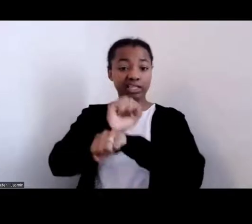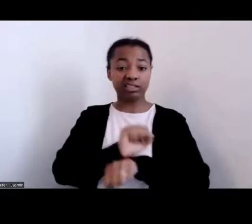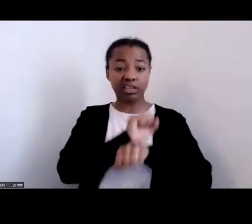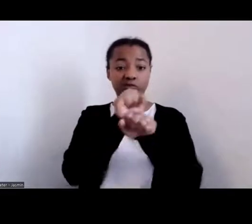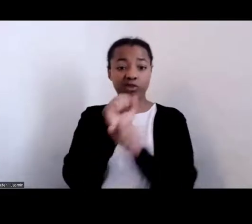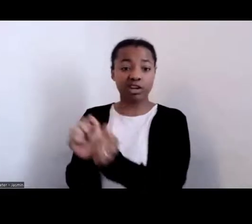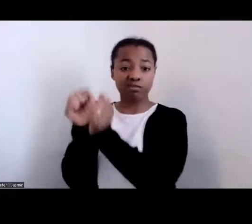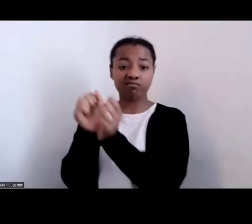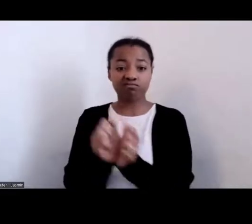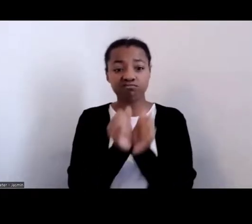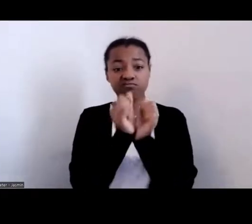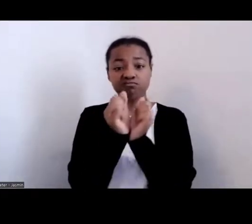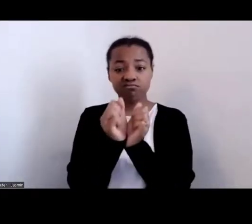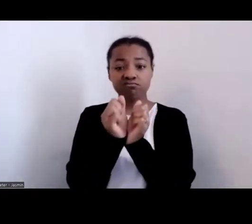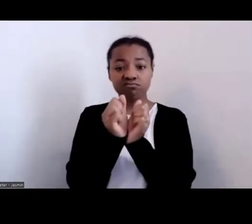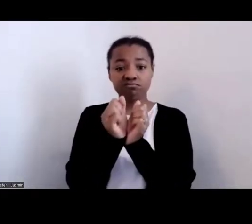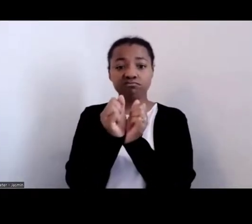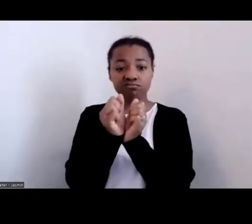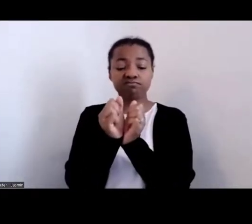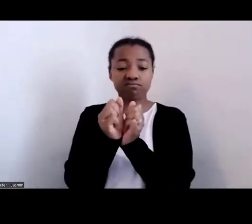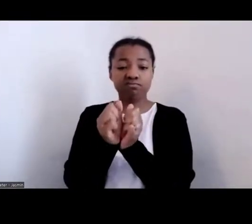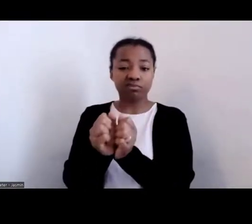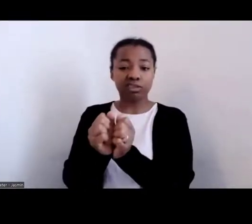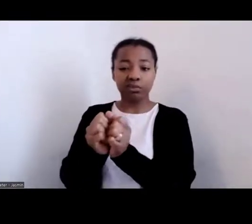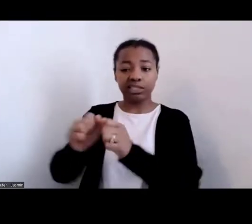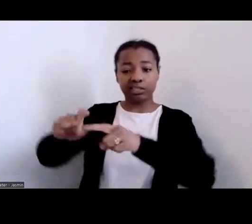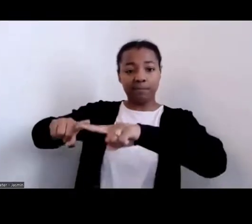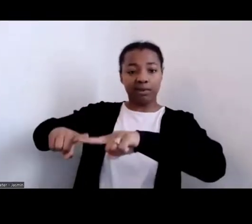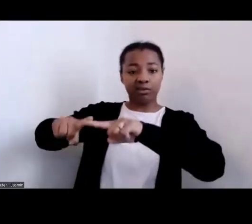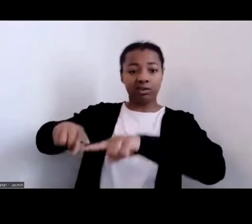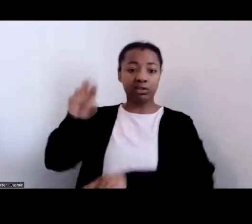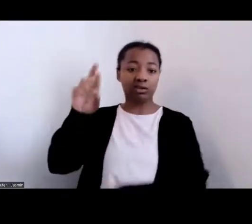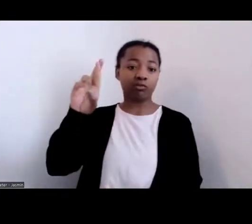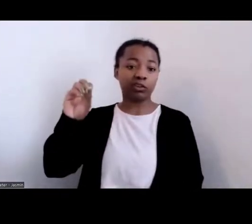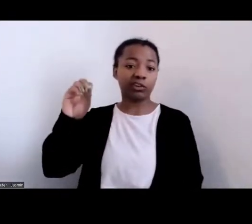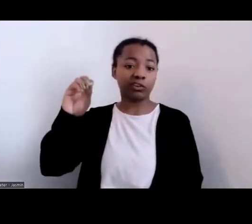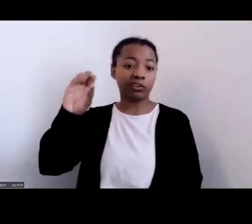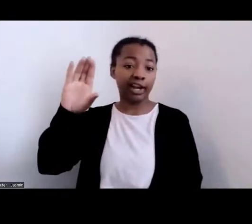process built on race as well as a process that was built very